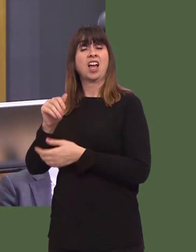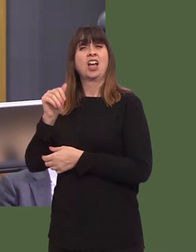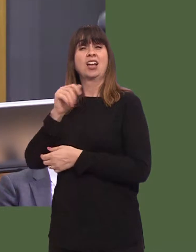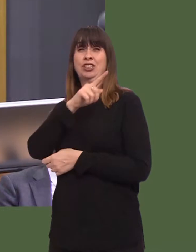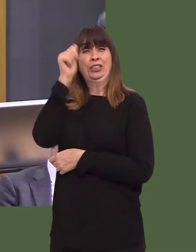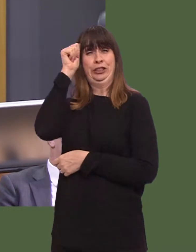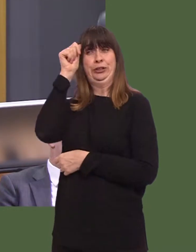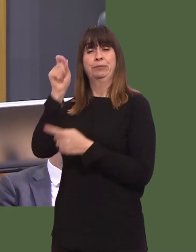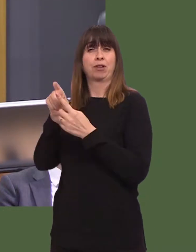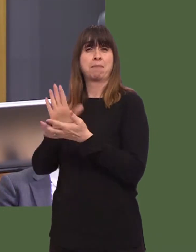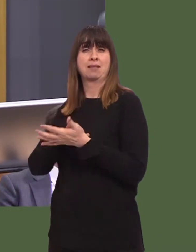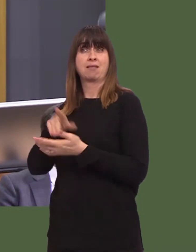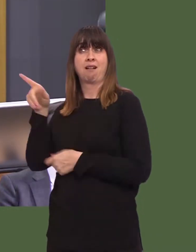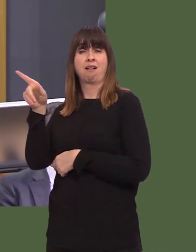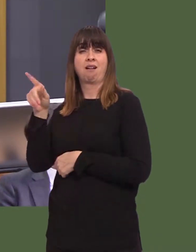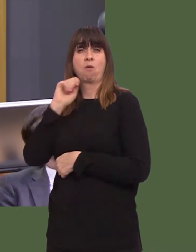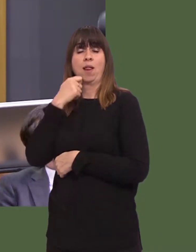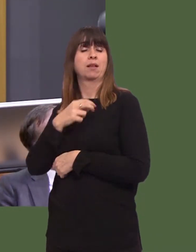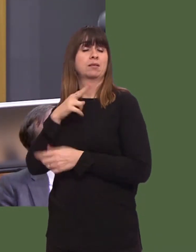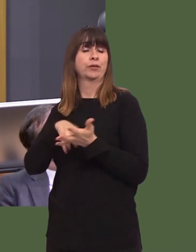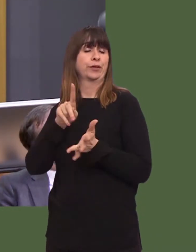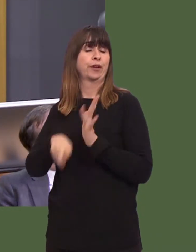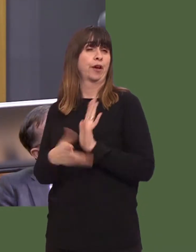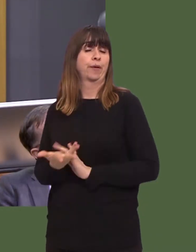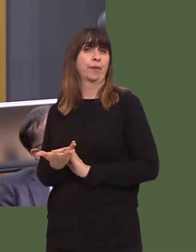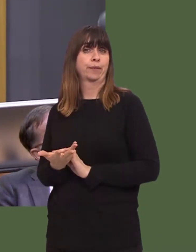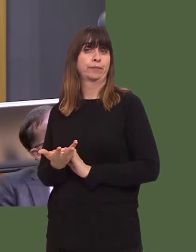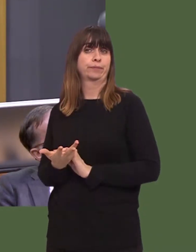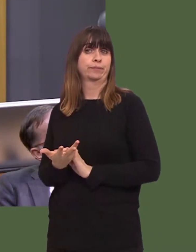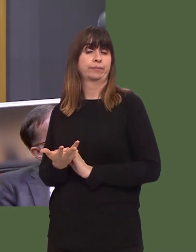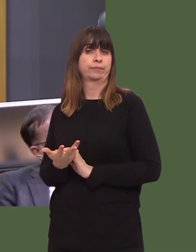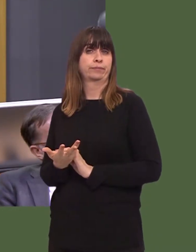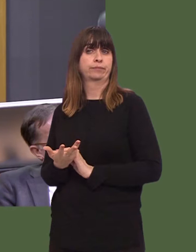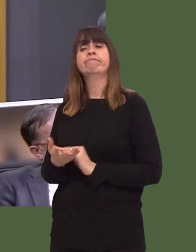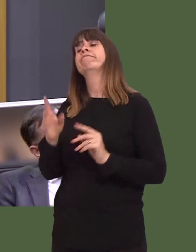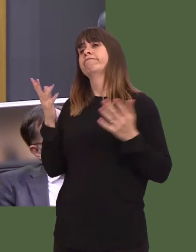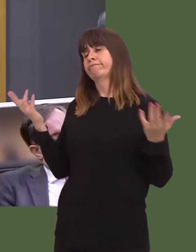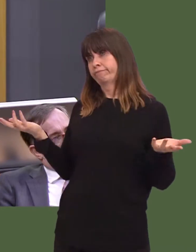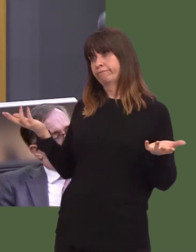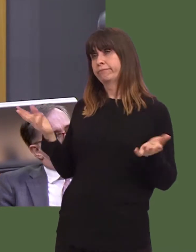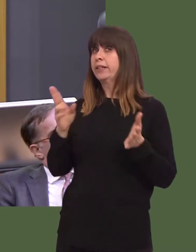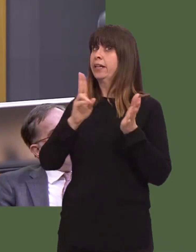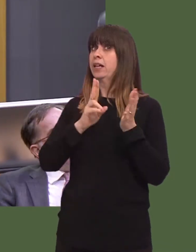I wonder if the First Minister would agree with me the best way to reduce this particular uncertainty is to call Nicola Sturgeonís bluff and hold a referendum.